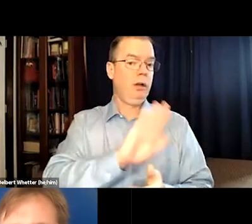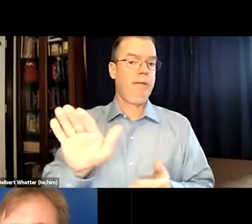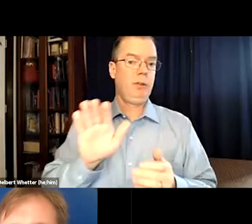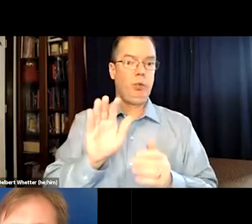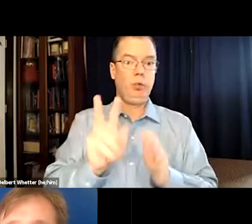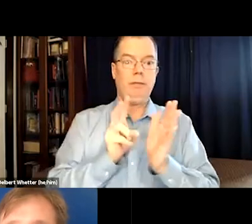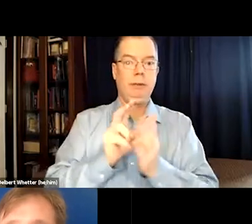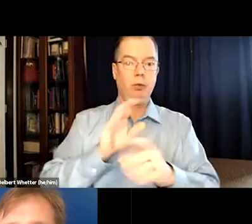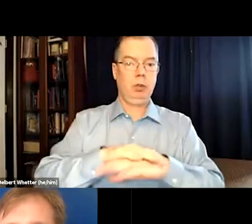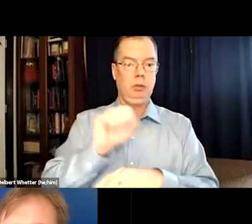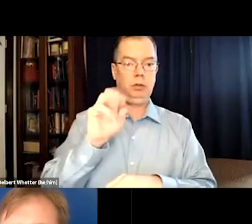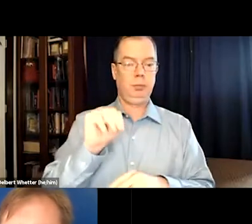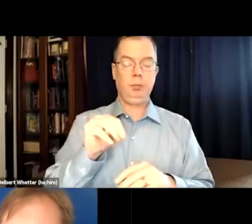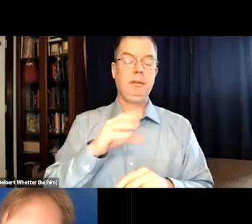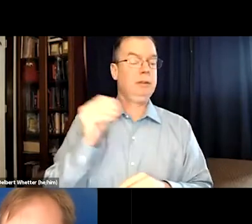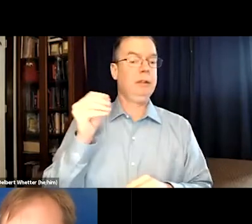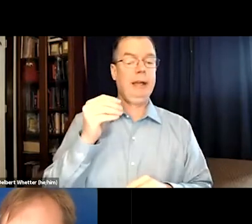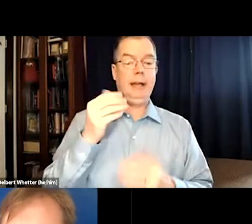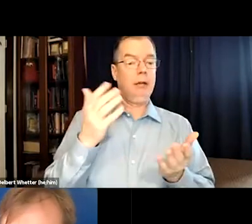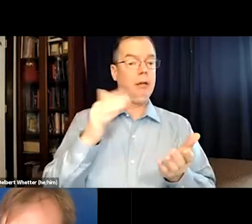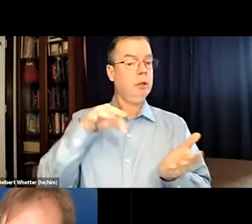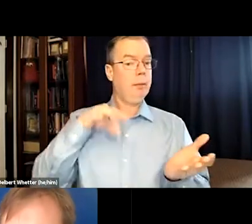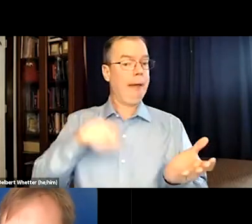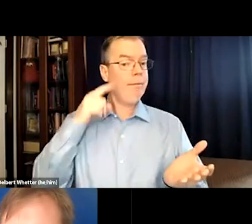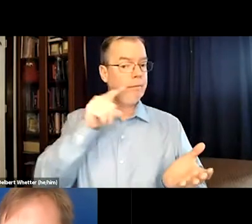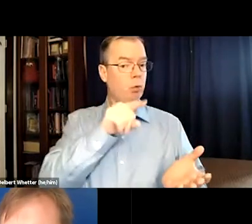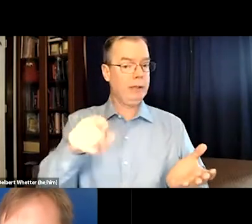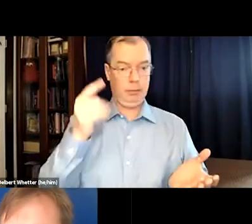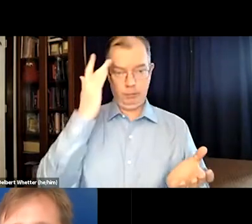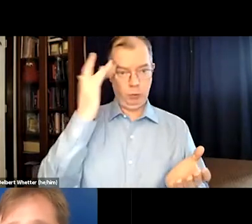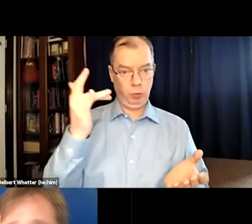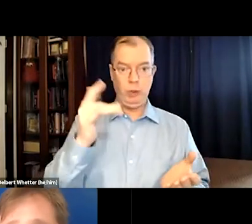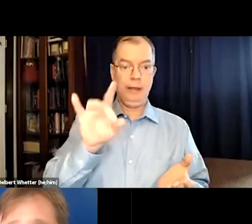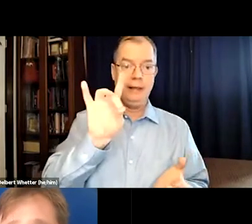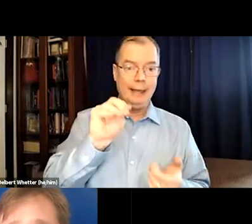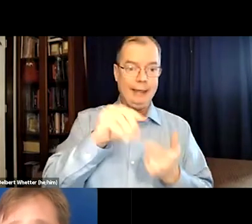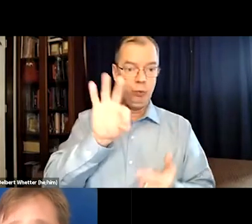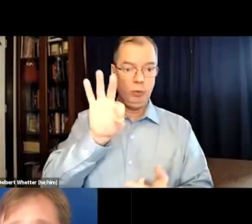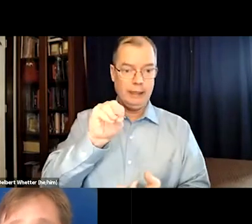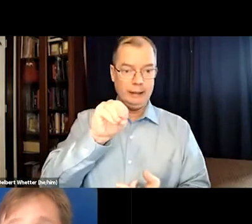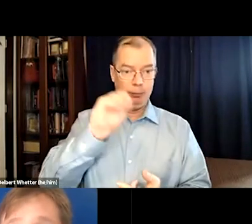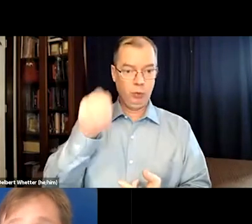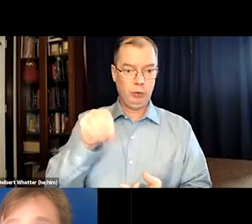It's better to make it a permanent part of your videos on social media. And there's a benefit for you as well,